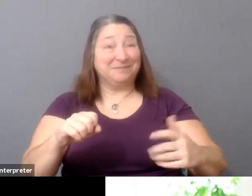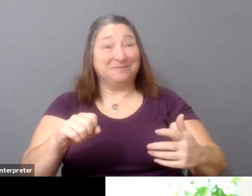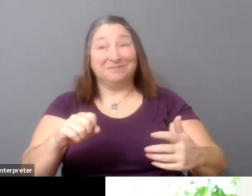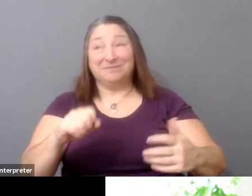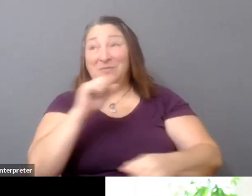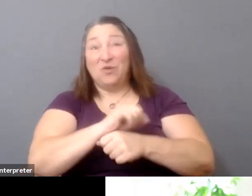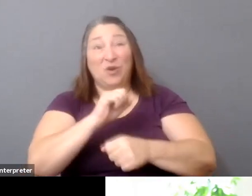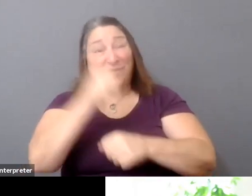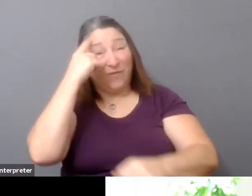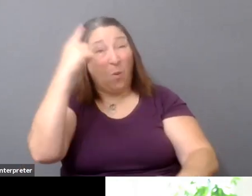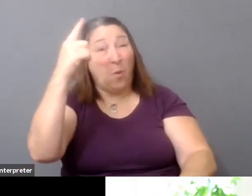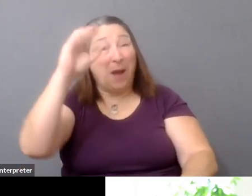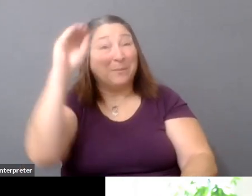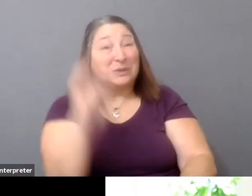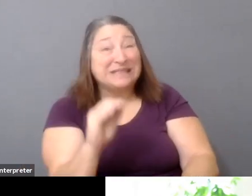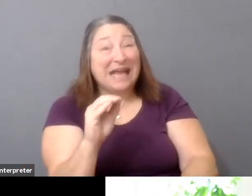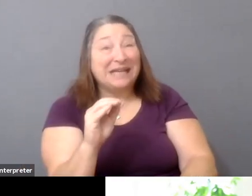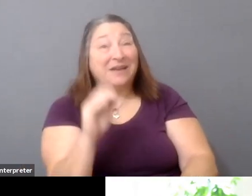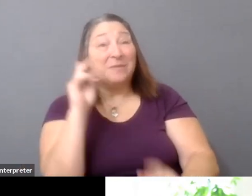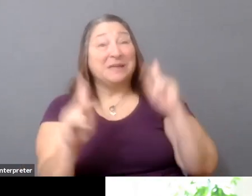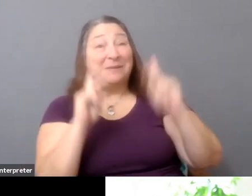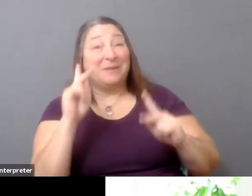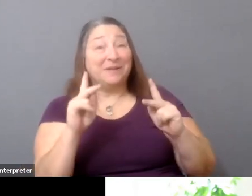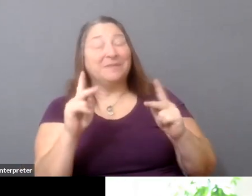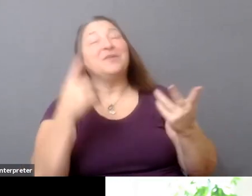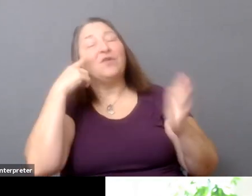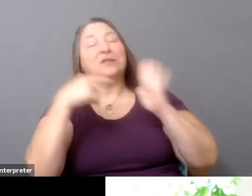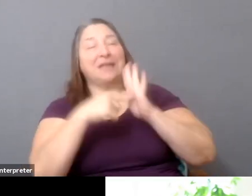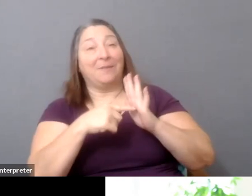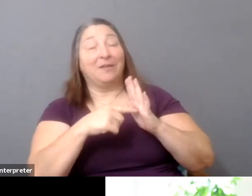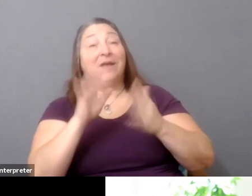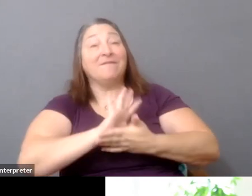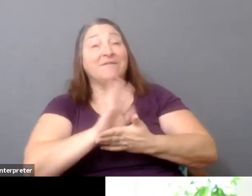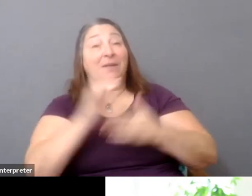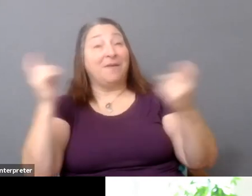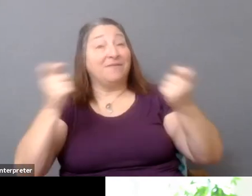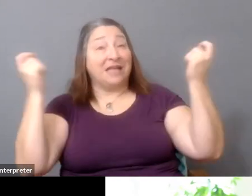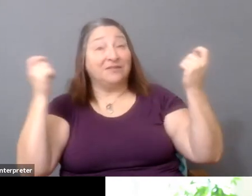And you look at film festivals. The majority of film festivals cannot pay their staff,